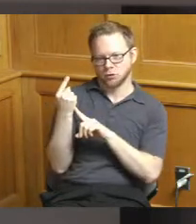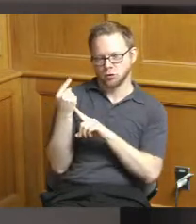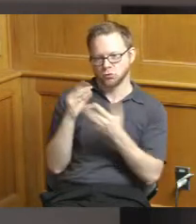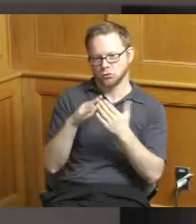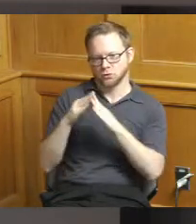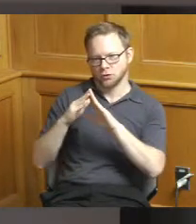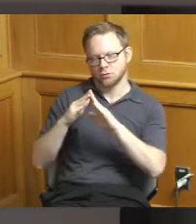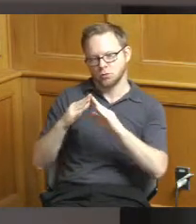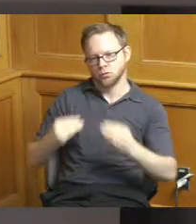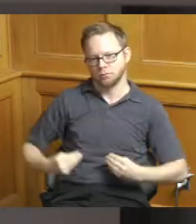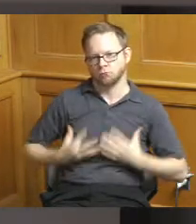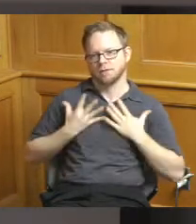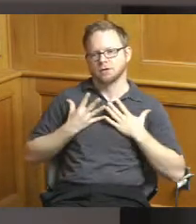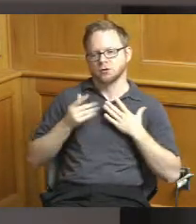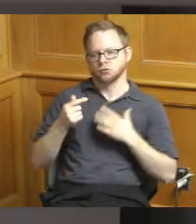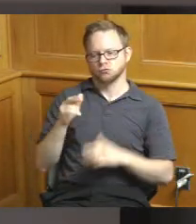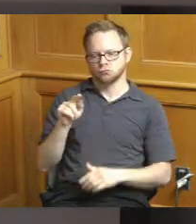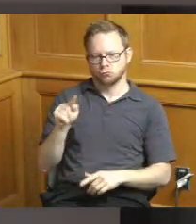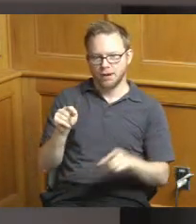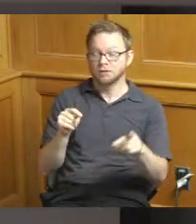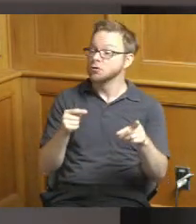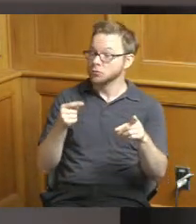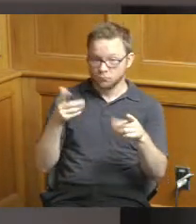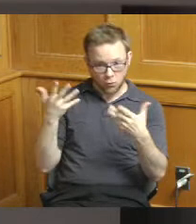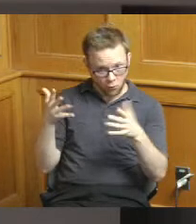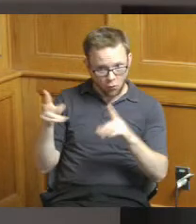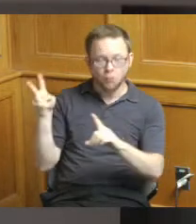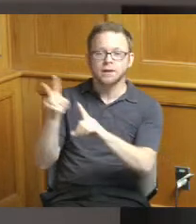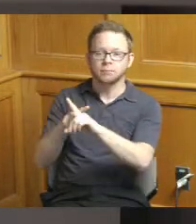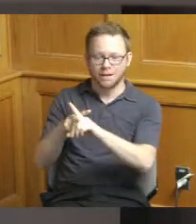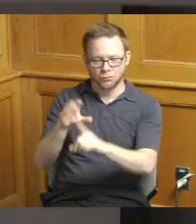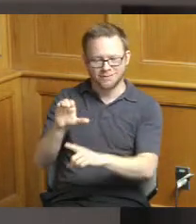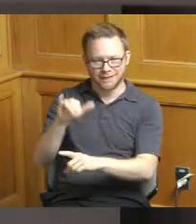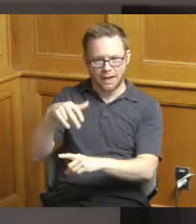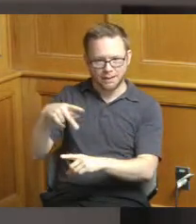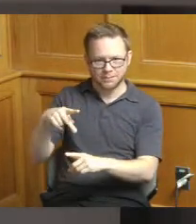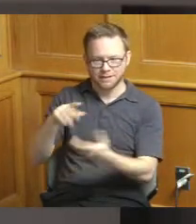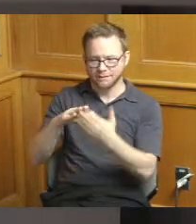they applied for community impact grant funds to acquire the one on the corner here 2200. 2200